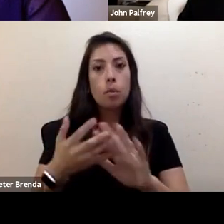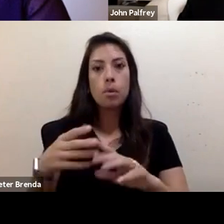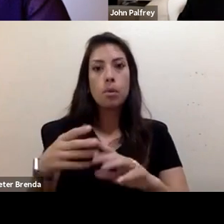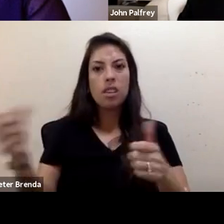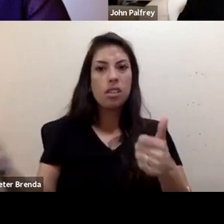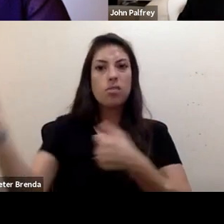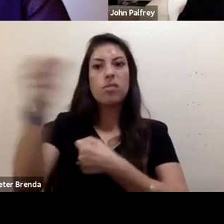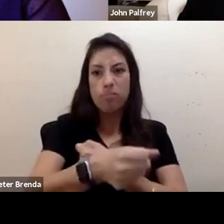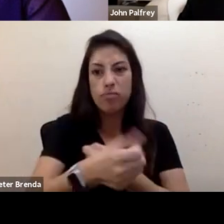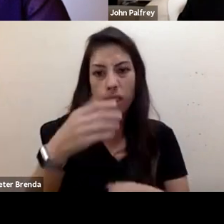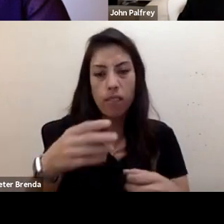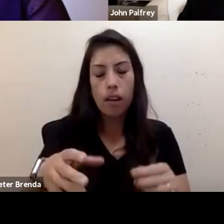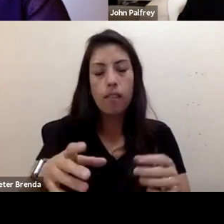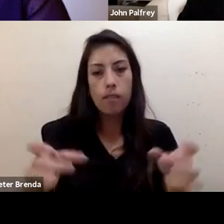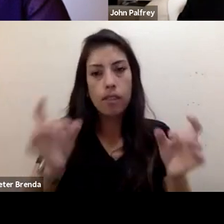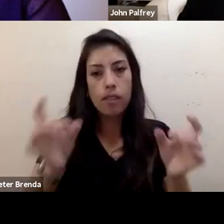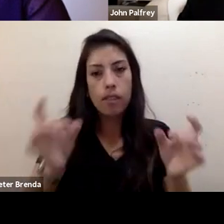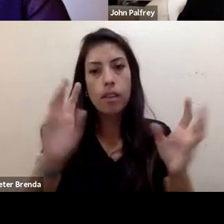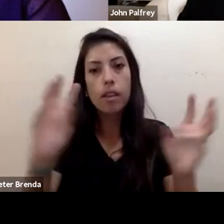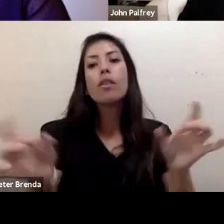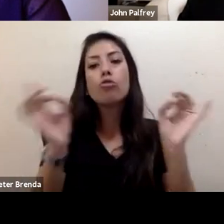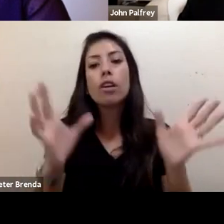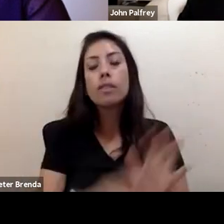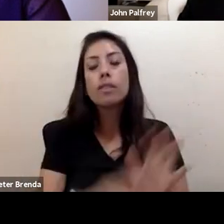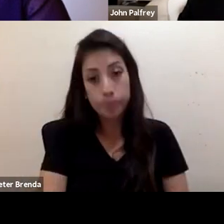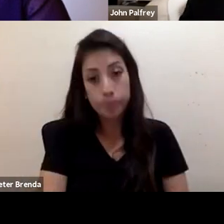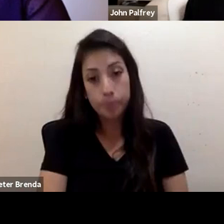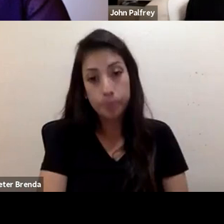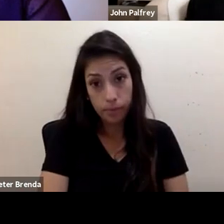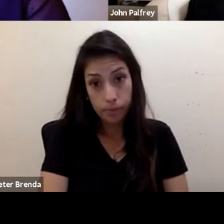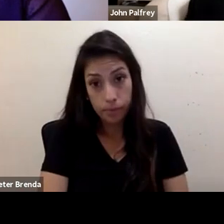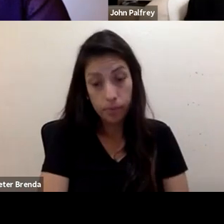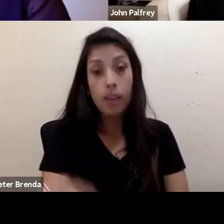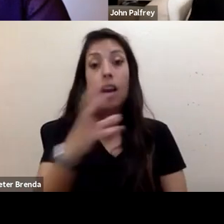It's also important to realize that disabled folks live at